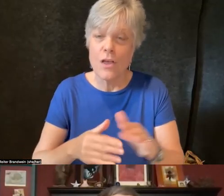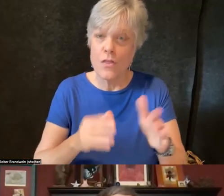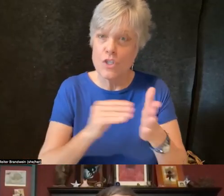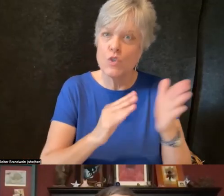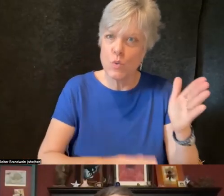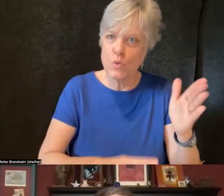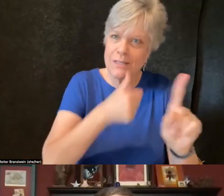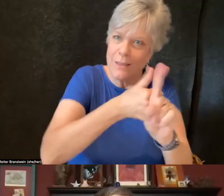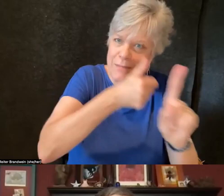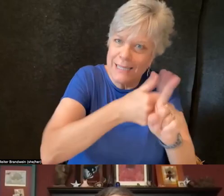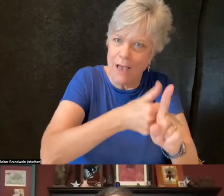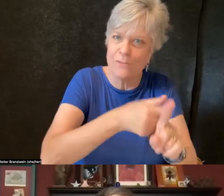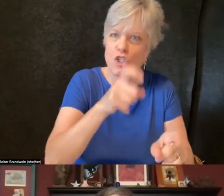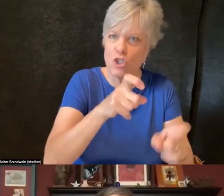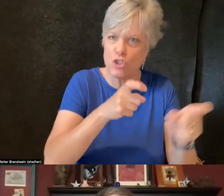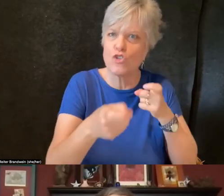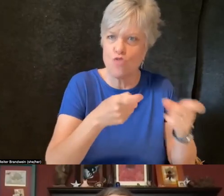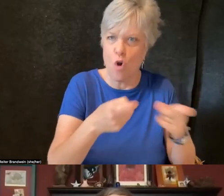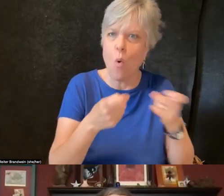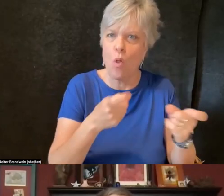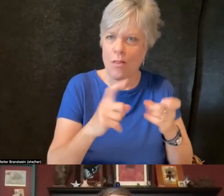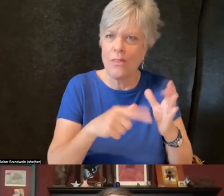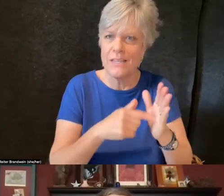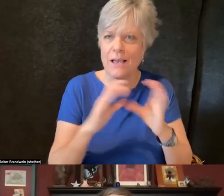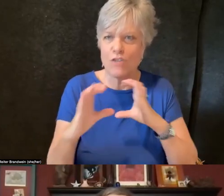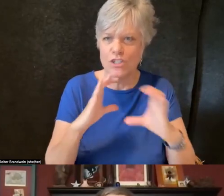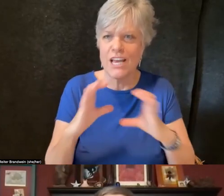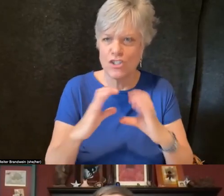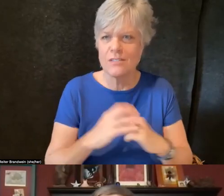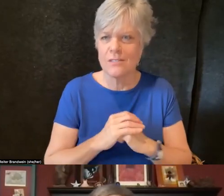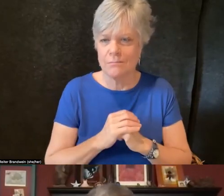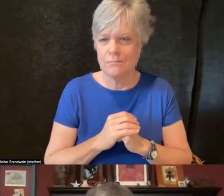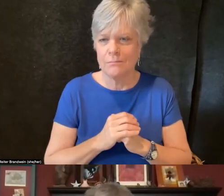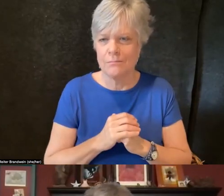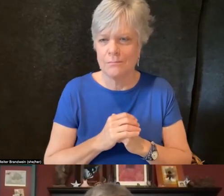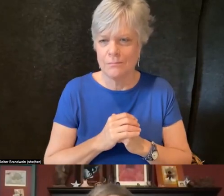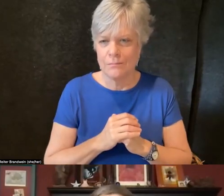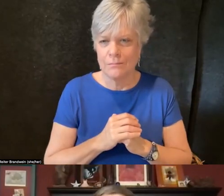And I think that, I remember this right,